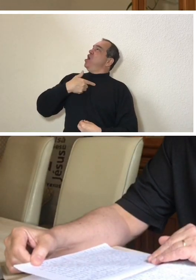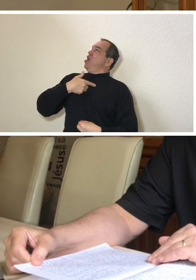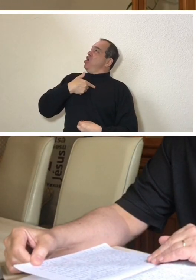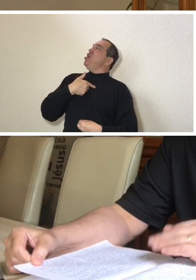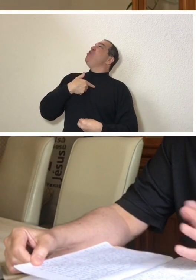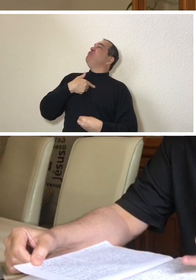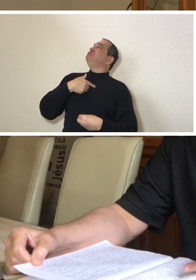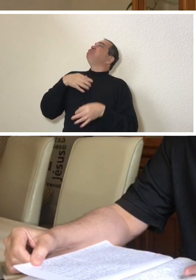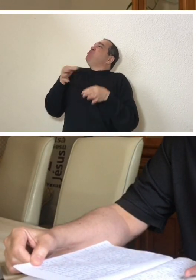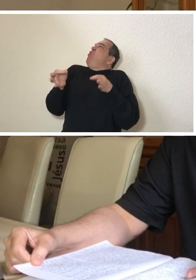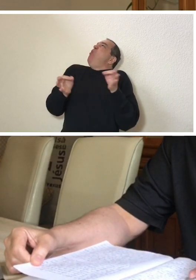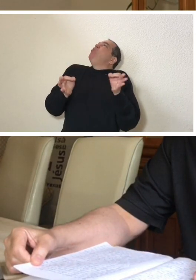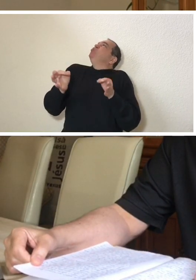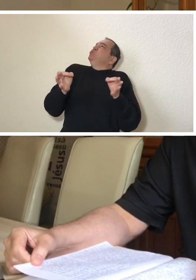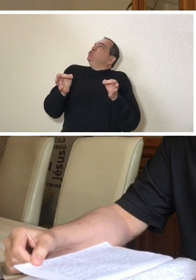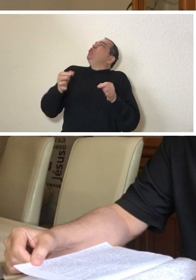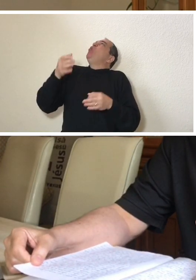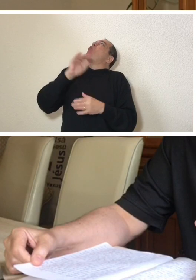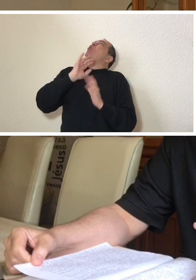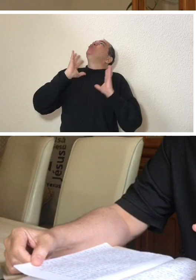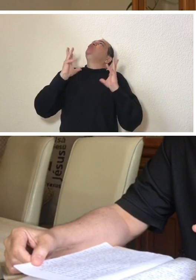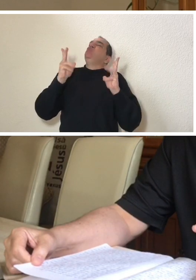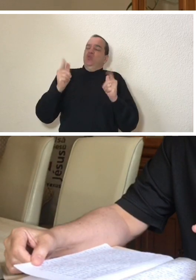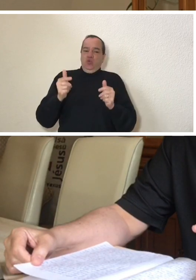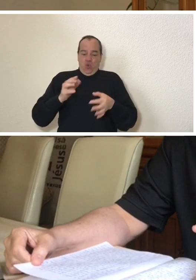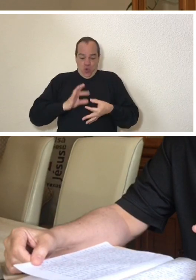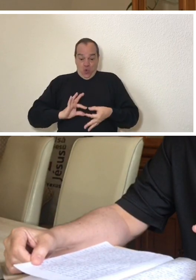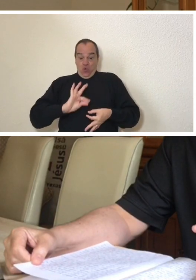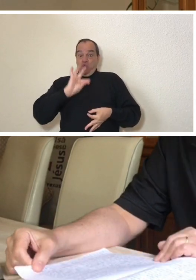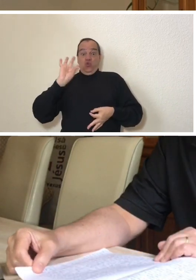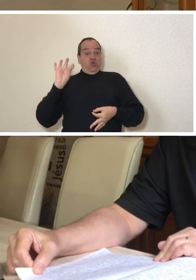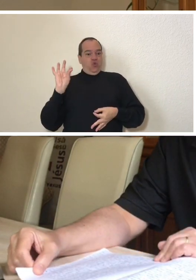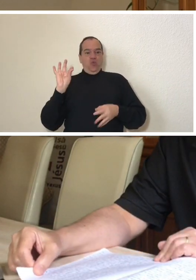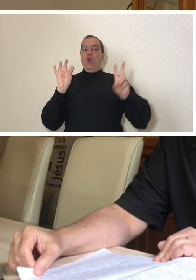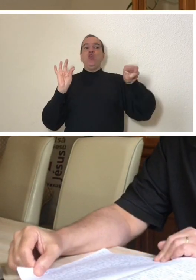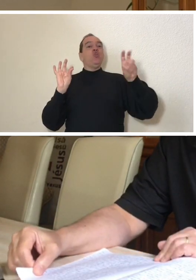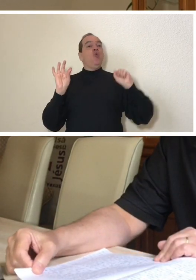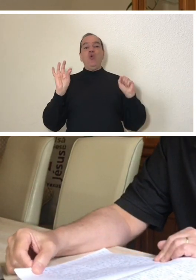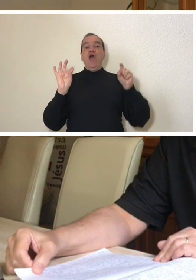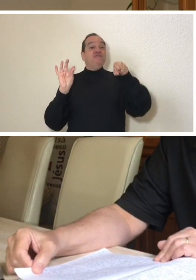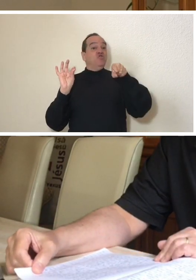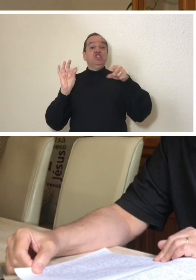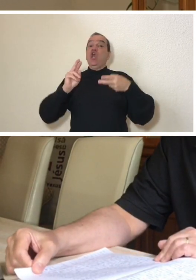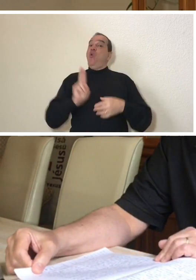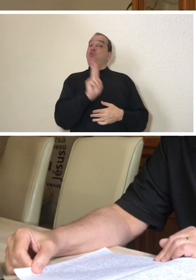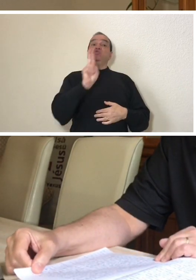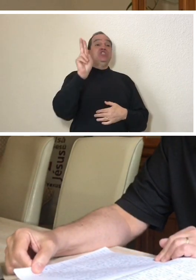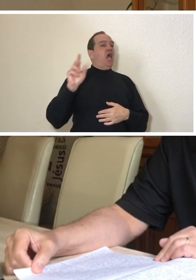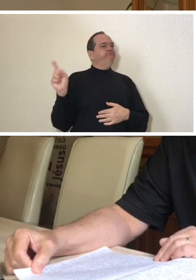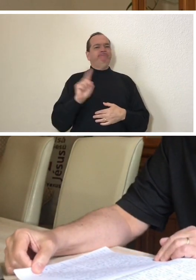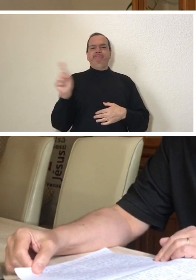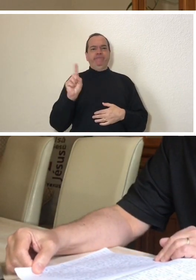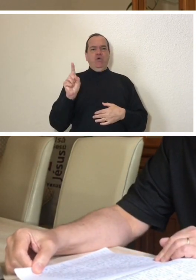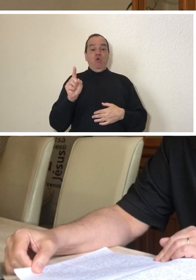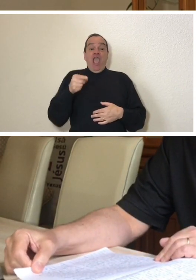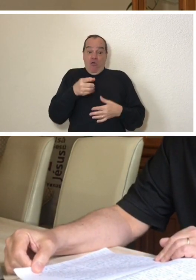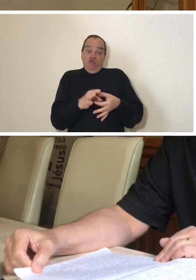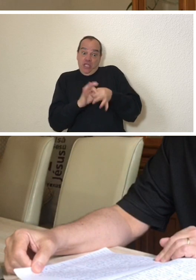and in reality this tube will never have to be used. The only reason I allowed to put this tube on you is